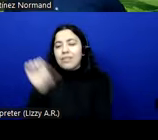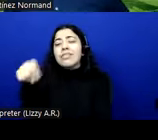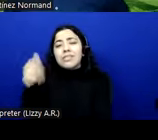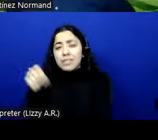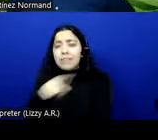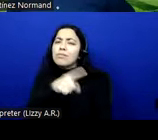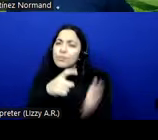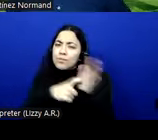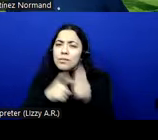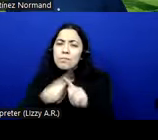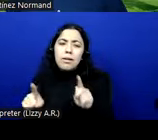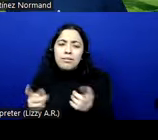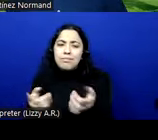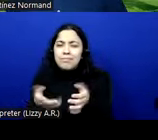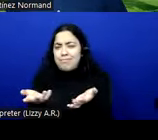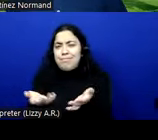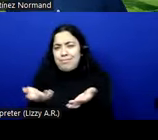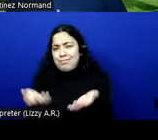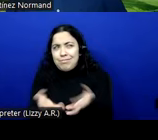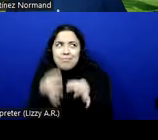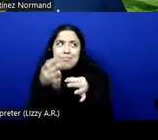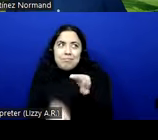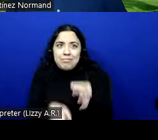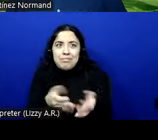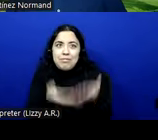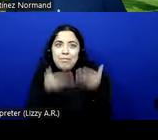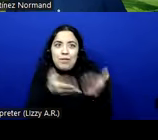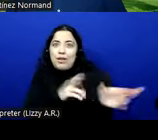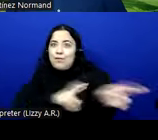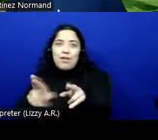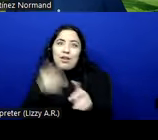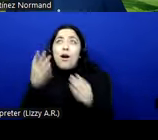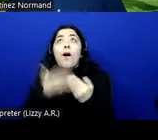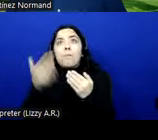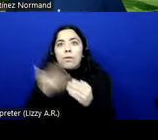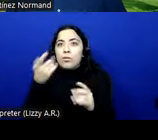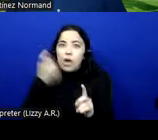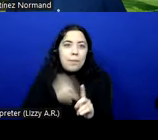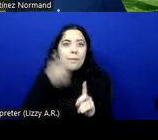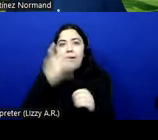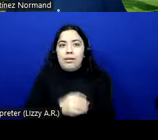but it's just will be done basically automatically by any new technology or current technology.